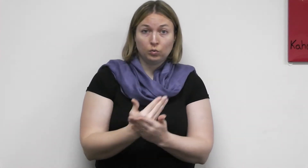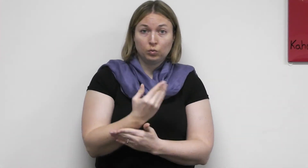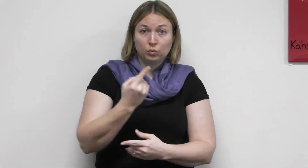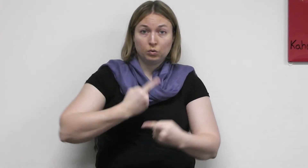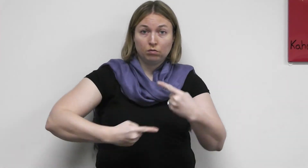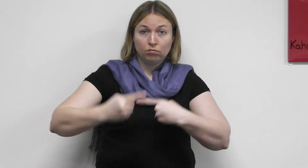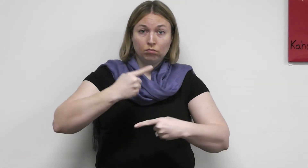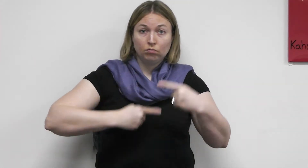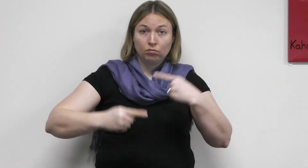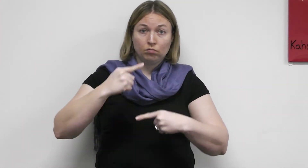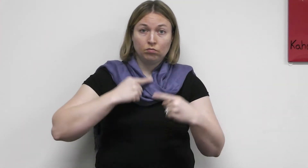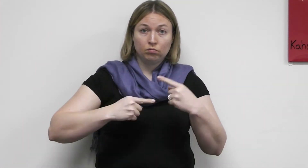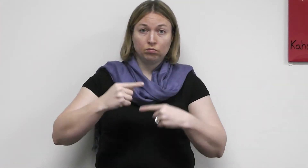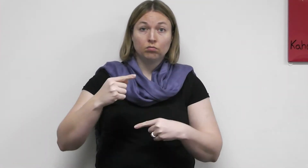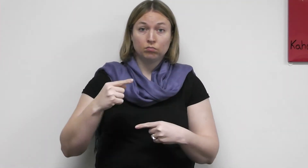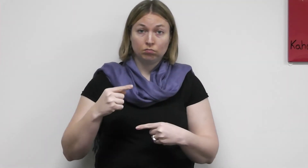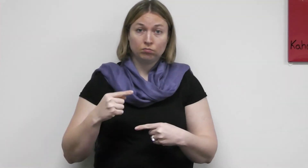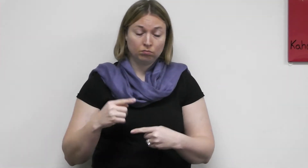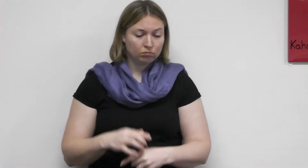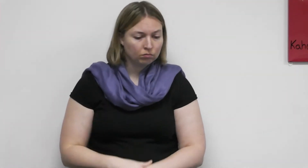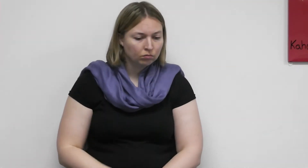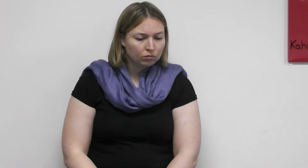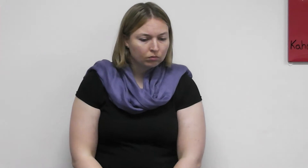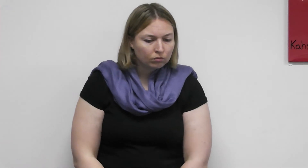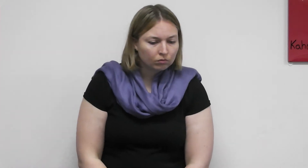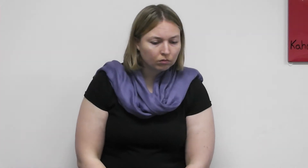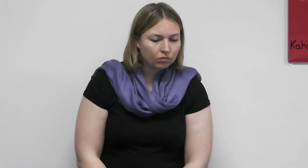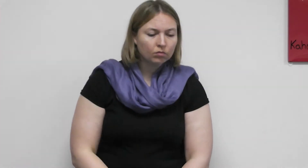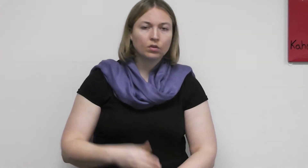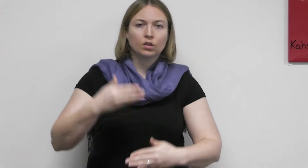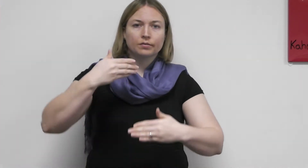BORN (like in Baby born)